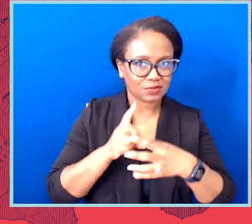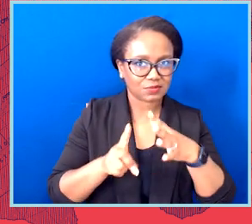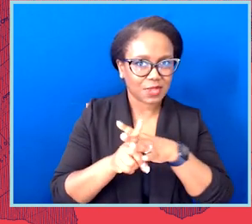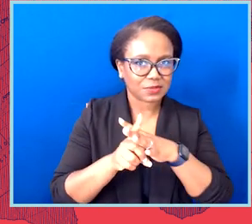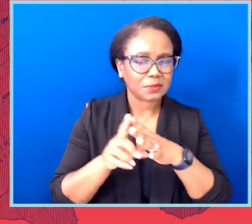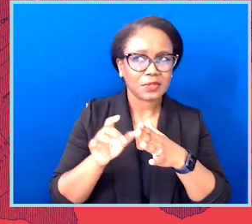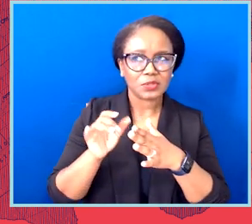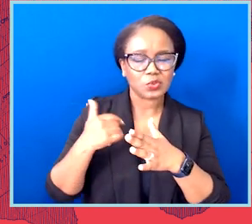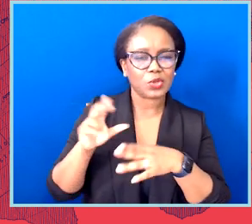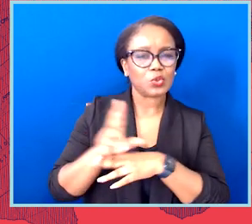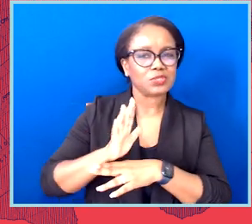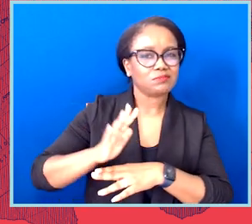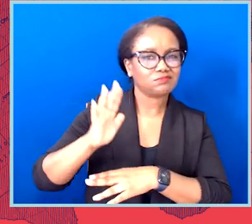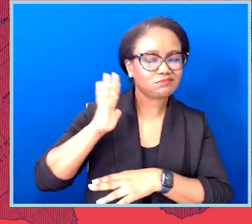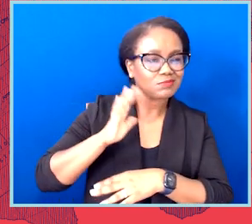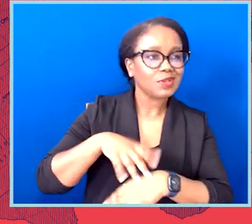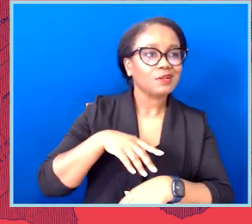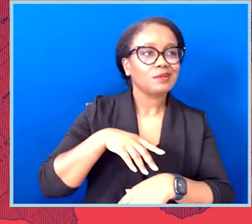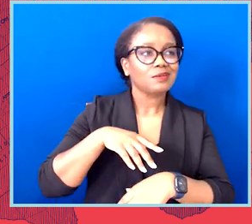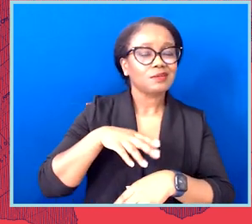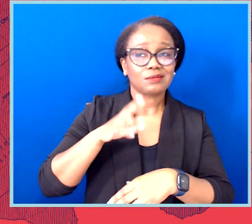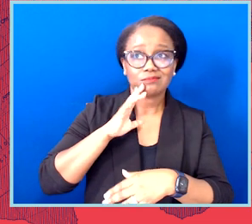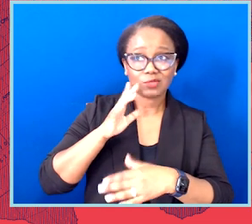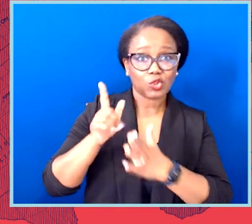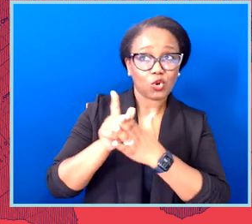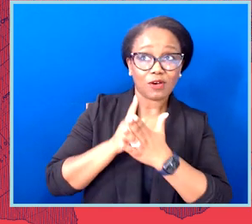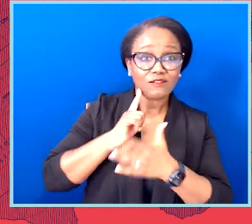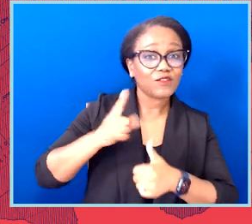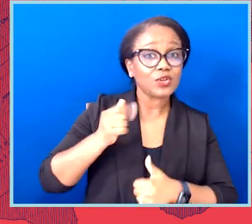we focused in on claims under the First Amendment and under the Americans with Disabilities